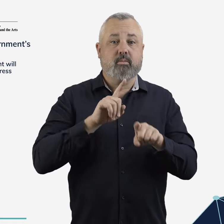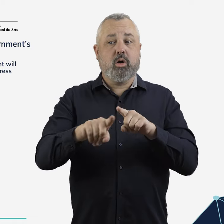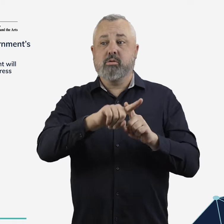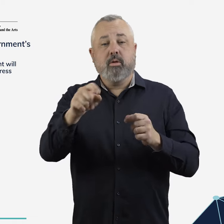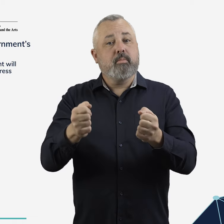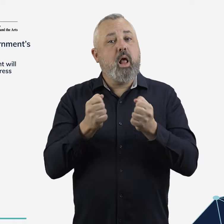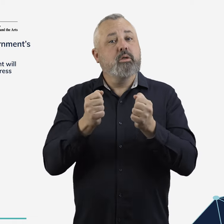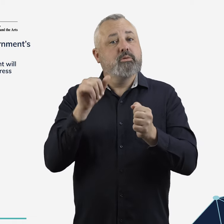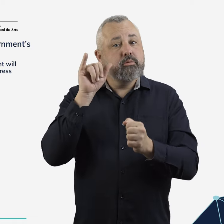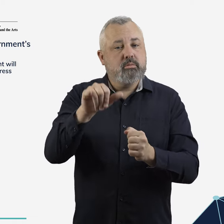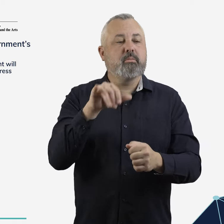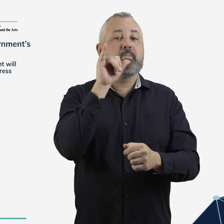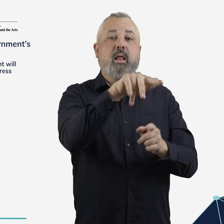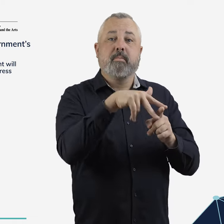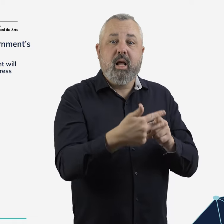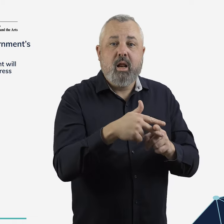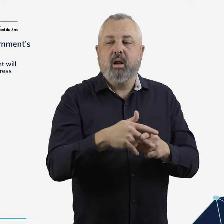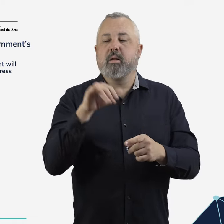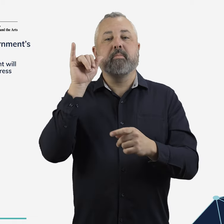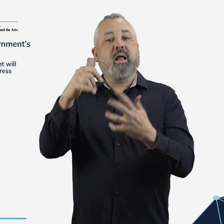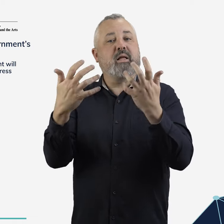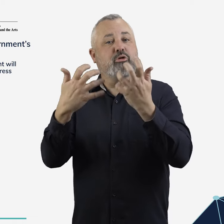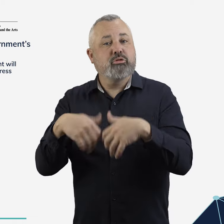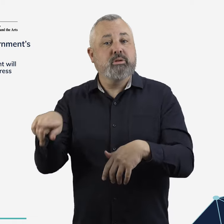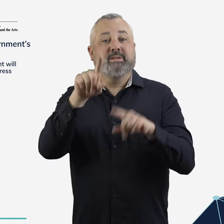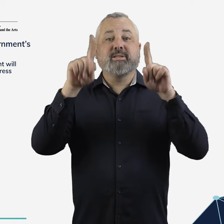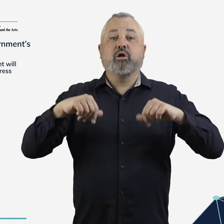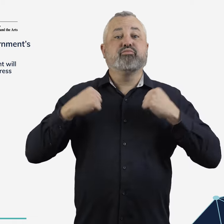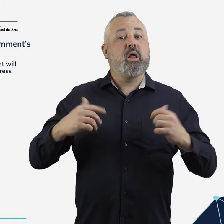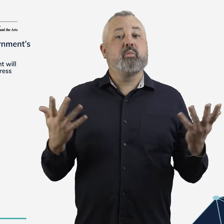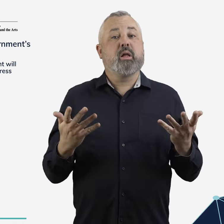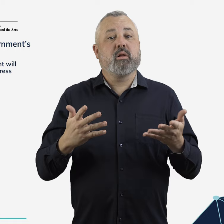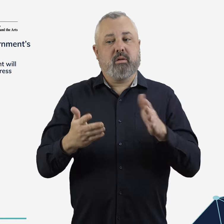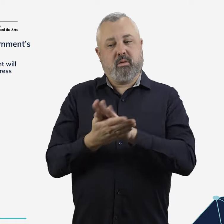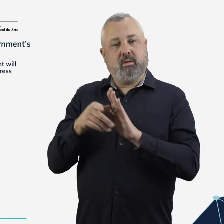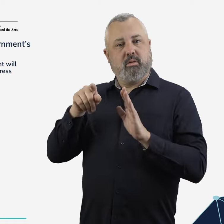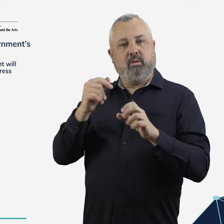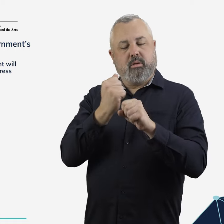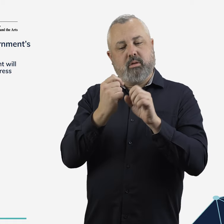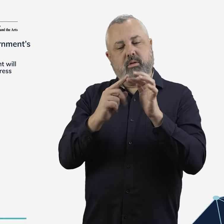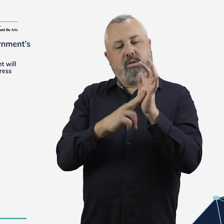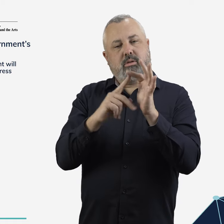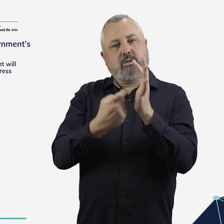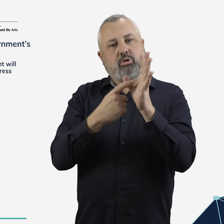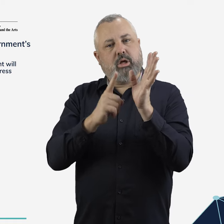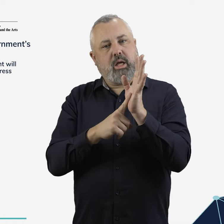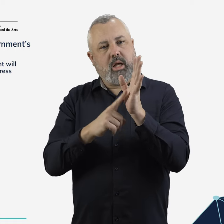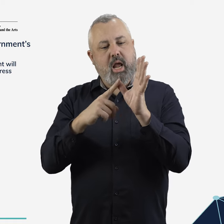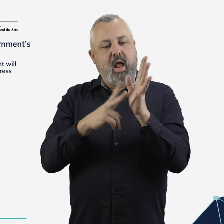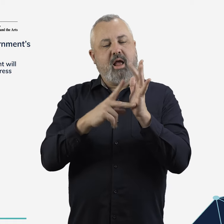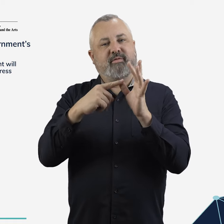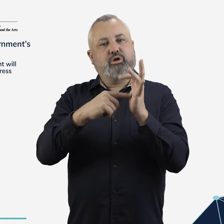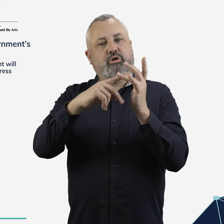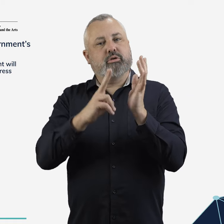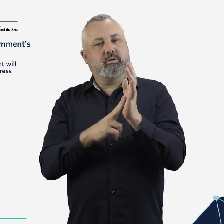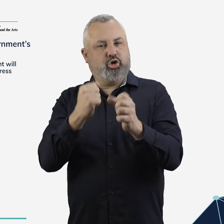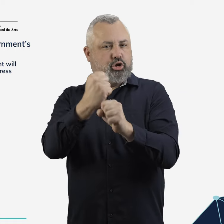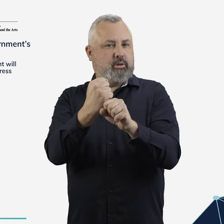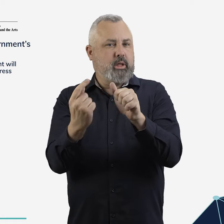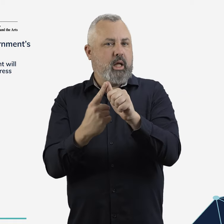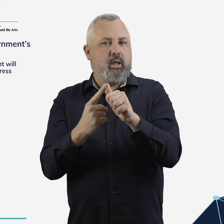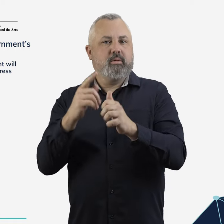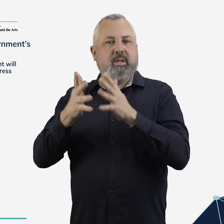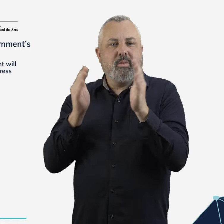Aviation skills shortages often have the greatest impact on General Aviation (GA), which is the